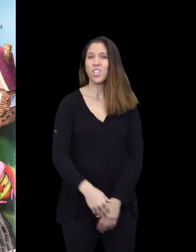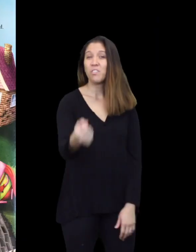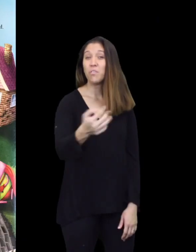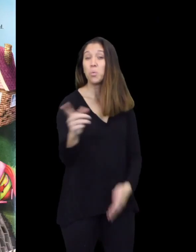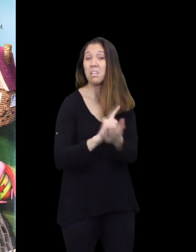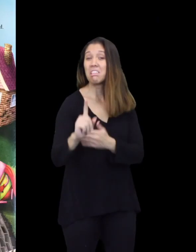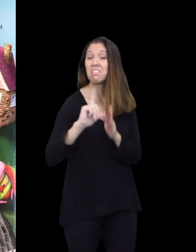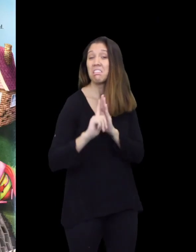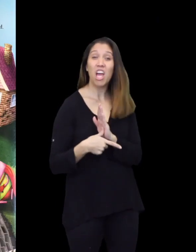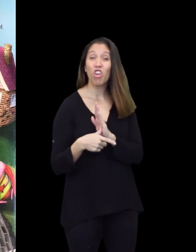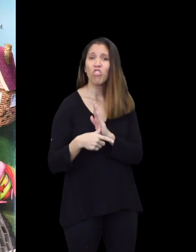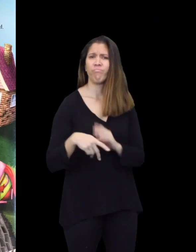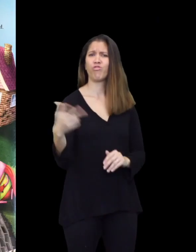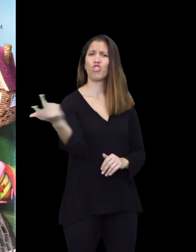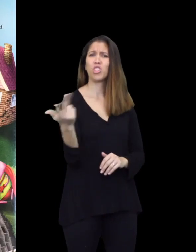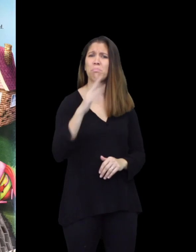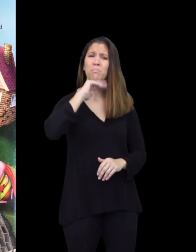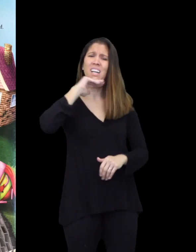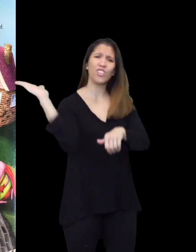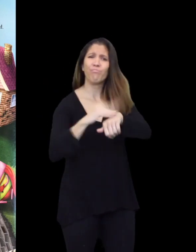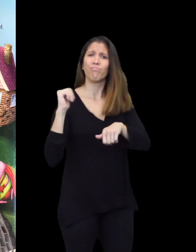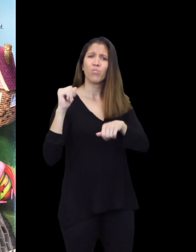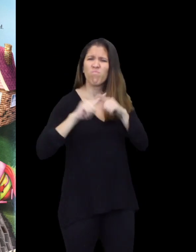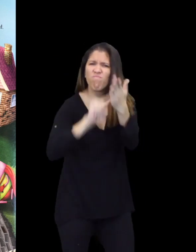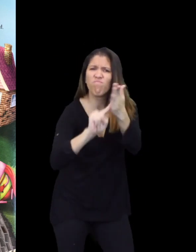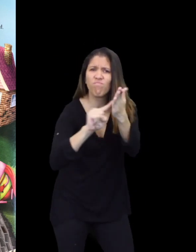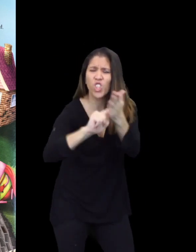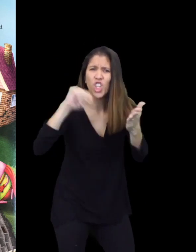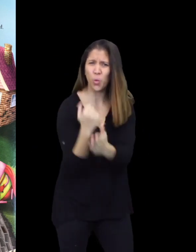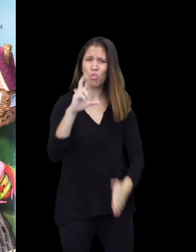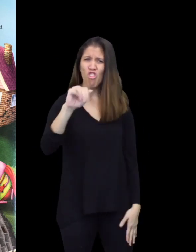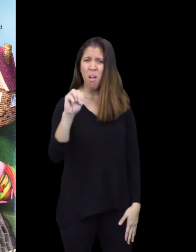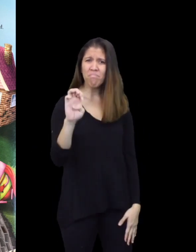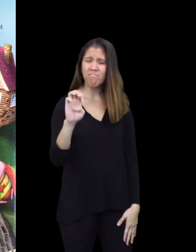A few weeks later, the three pigs were called to investigate a new crime.